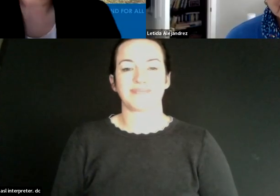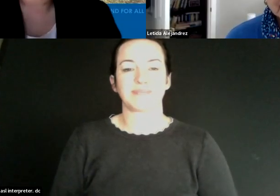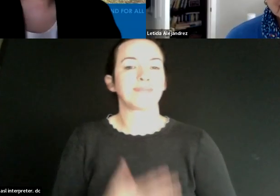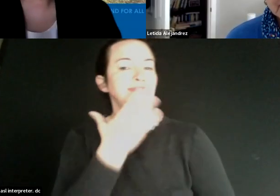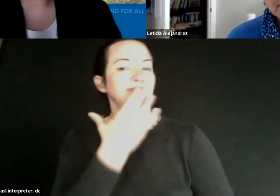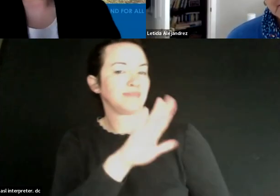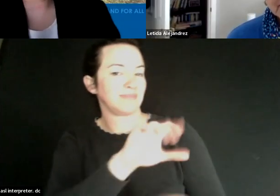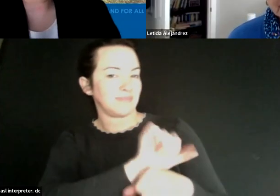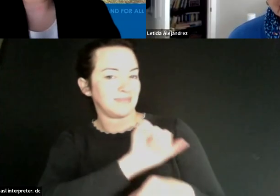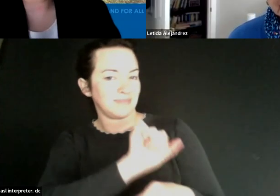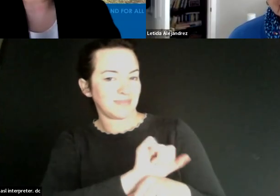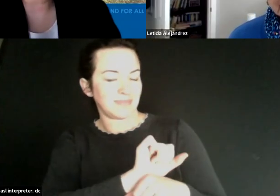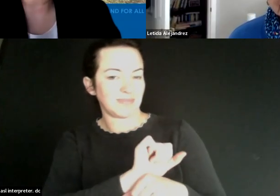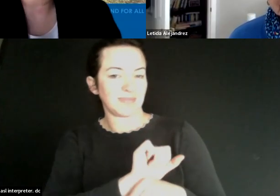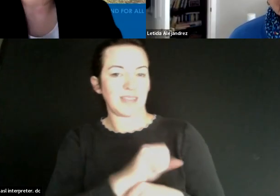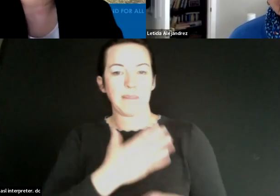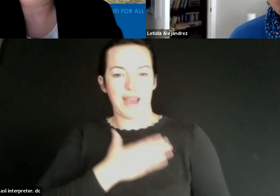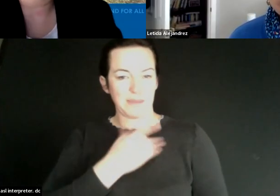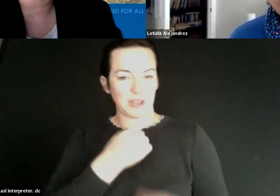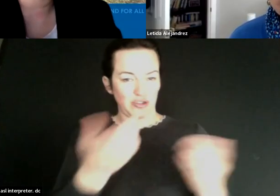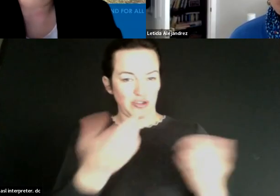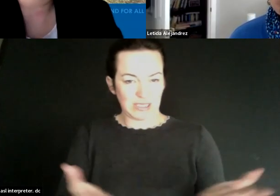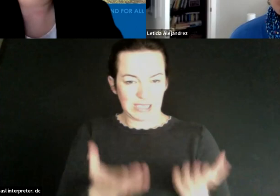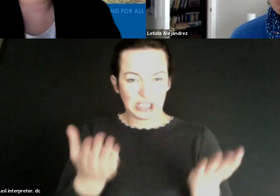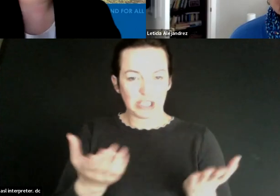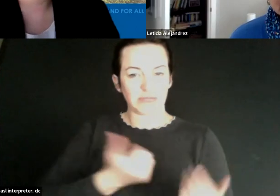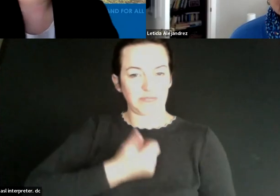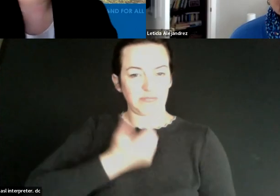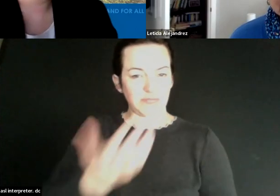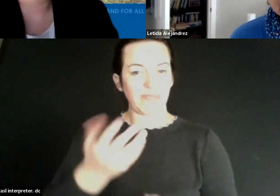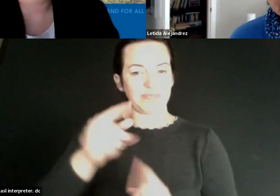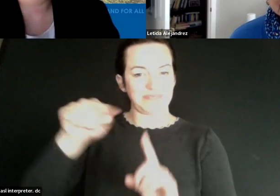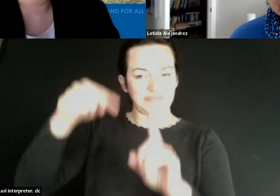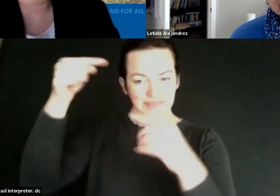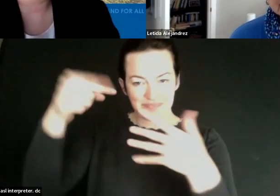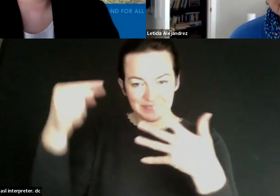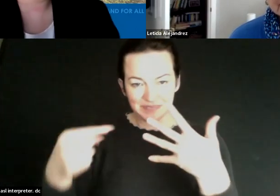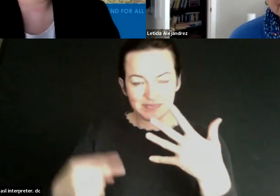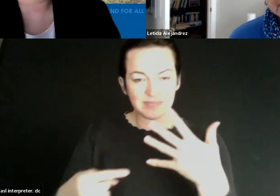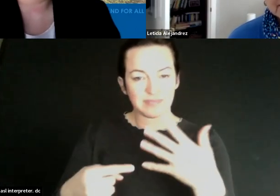your work, and I’m glad you're here and to share that, and underline a lot of the sentiments that